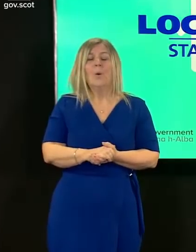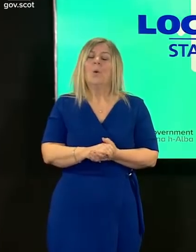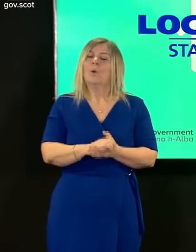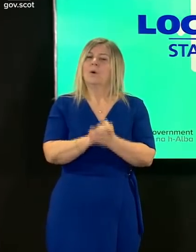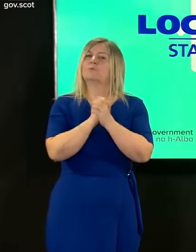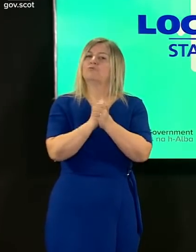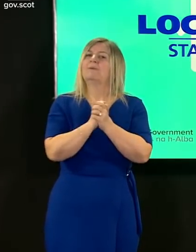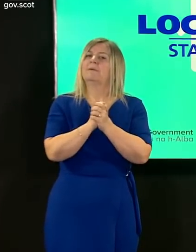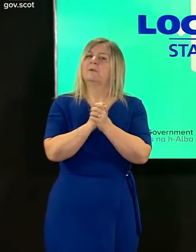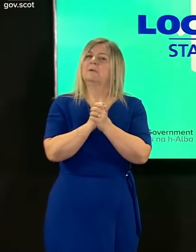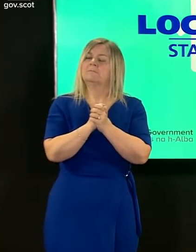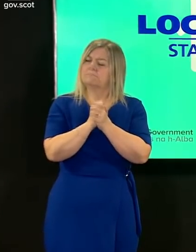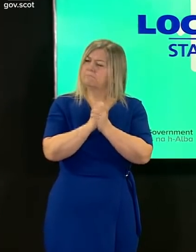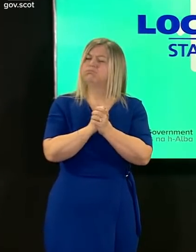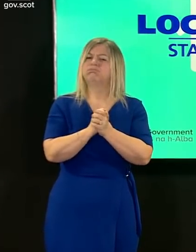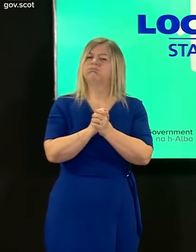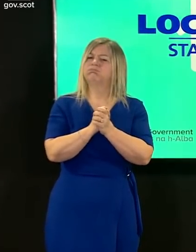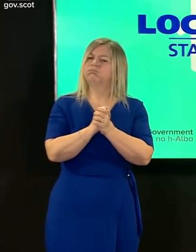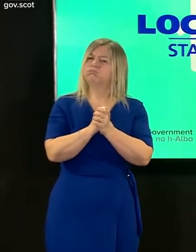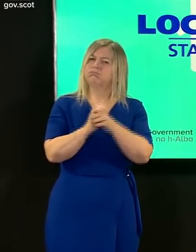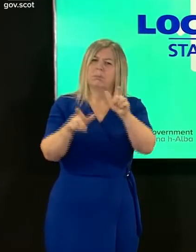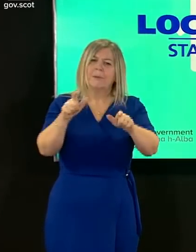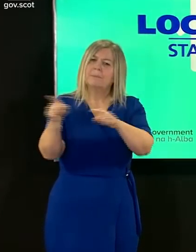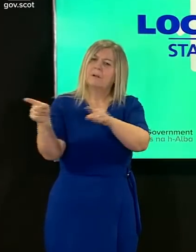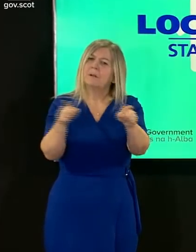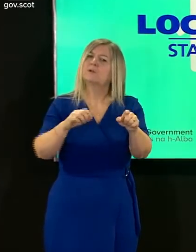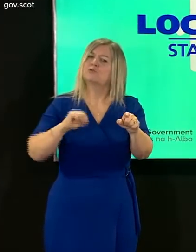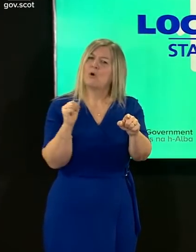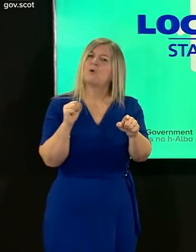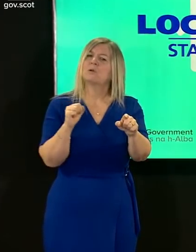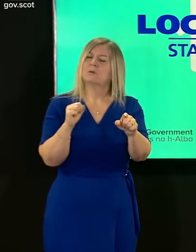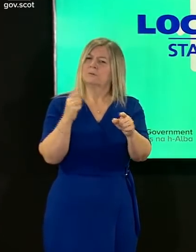that people across scotland have done and endured during the last 12 months